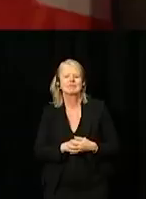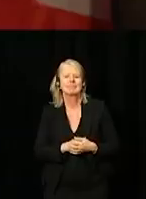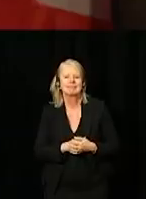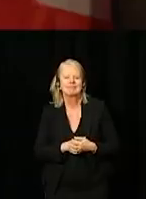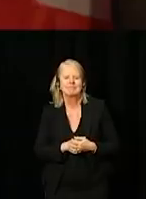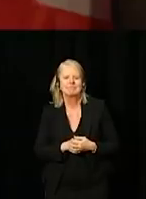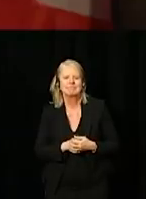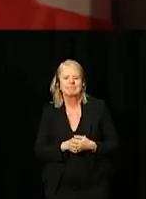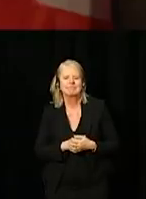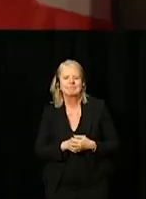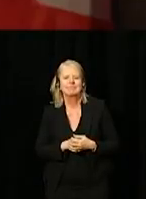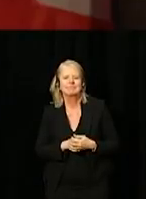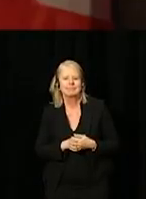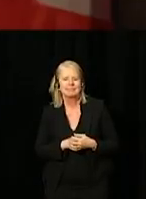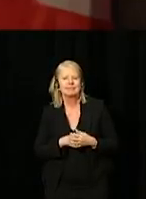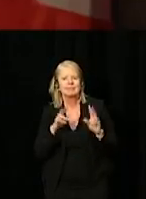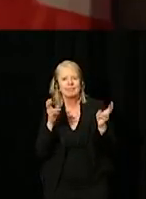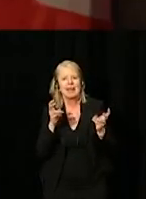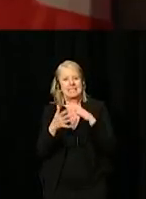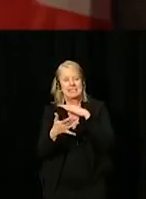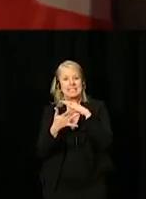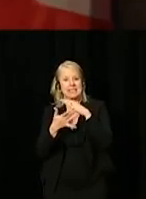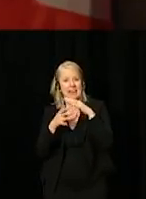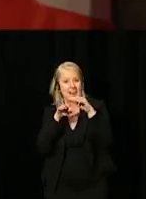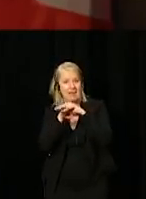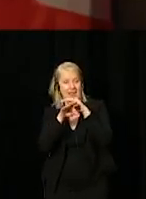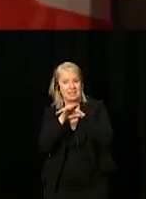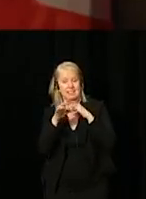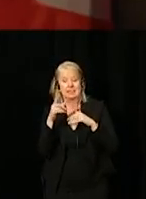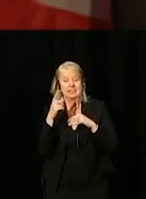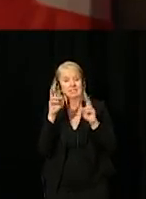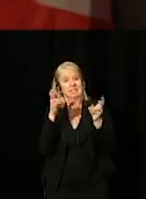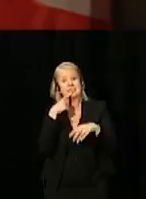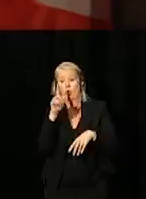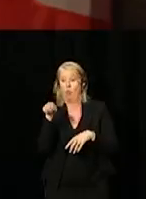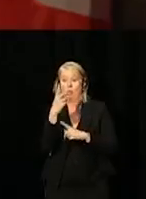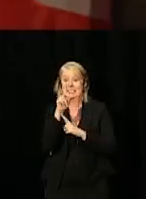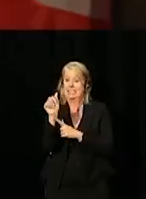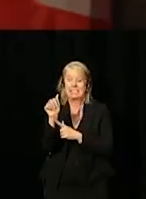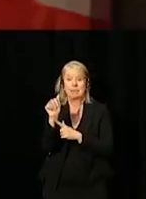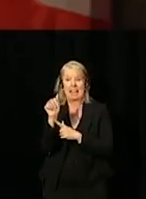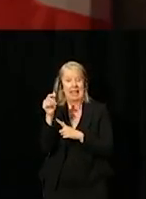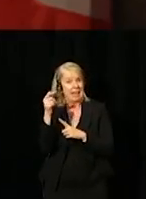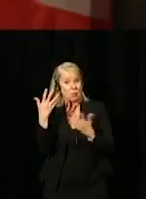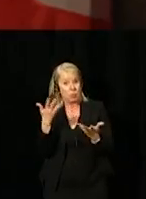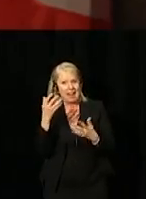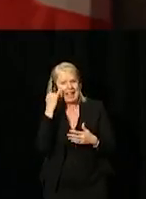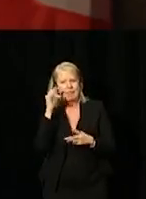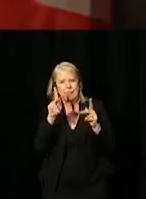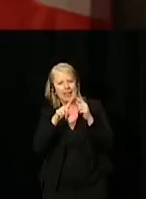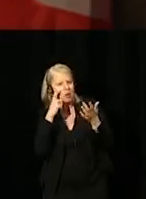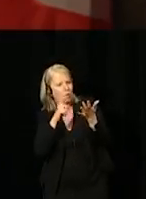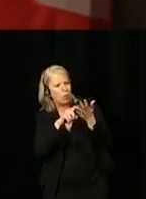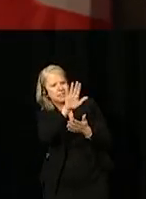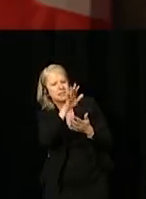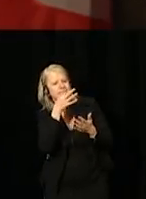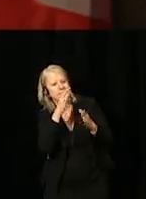...Of tech access said the only disability is when people cannot see human potential.